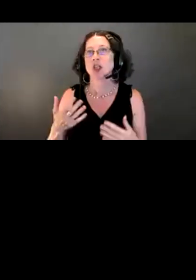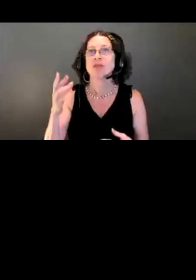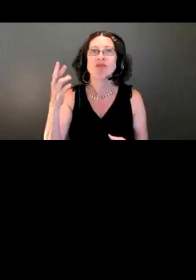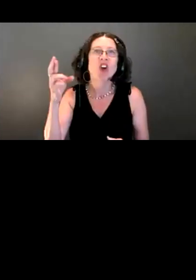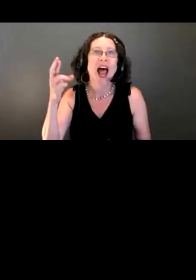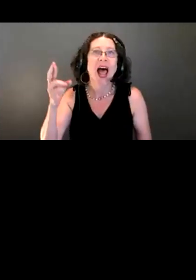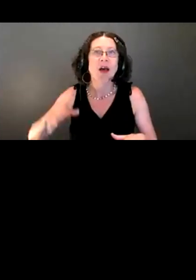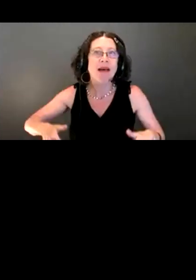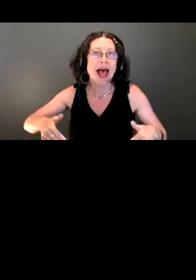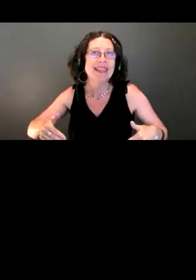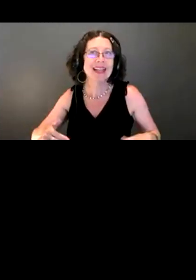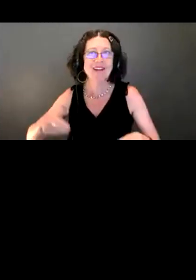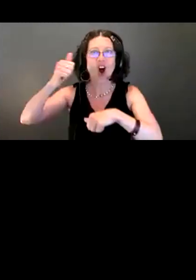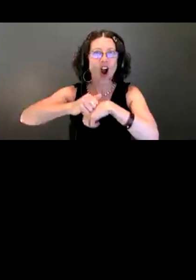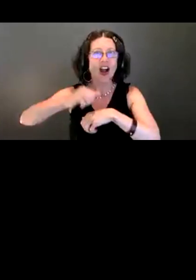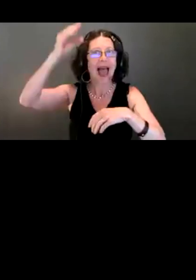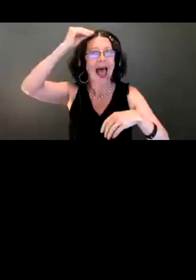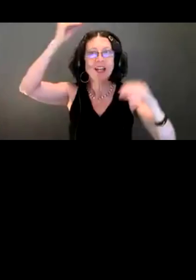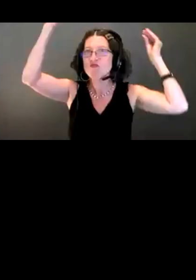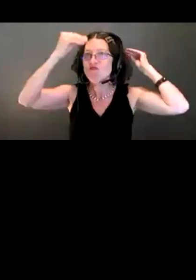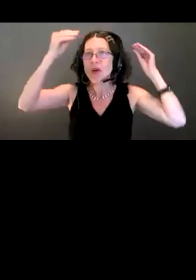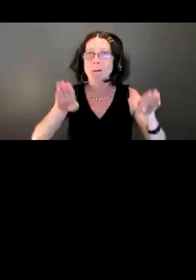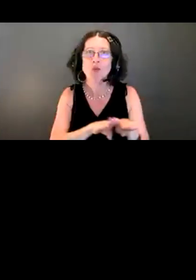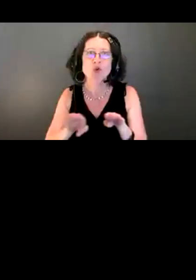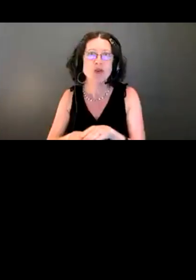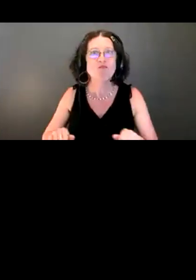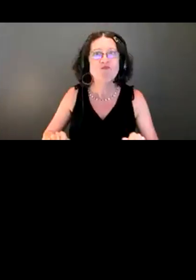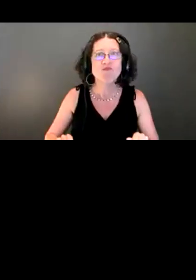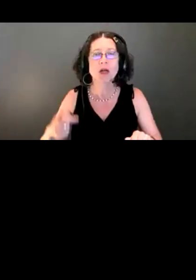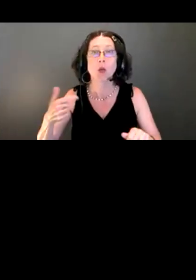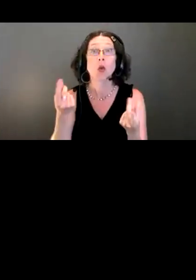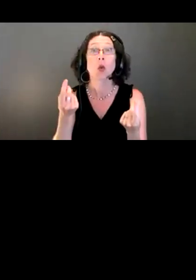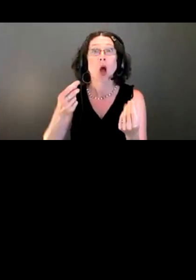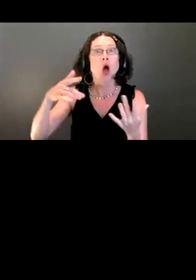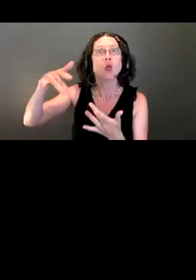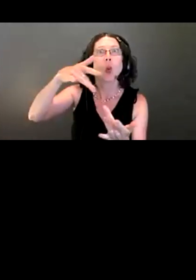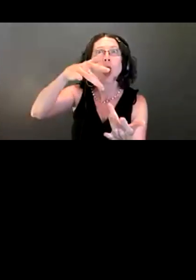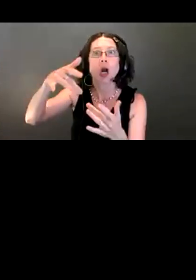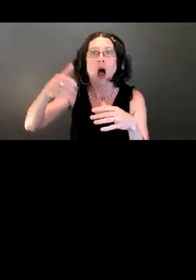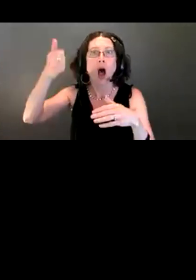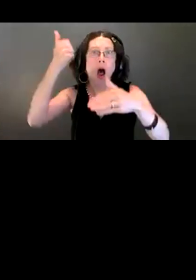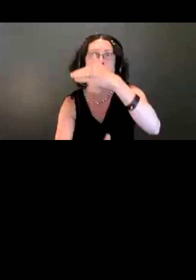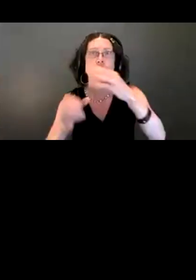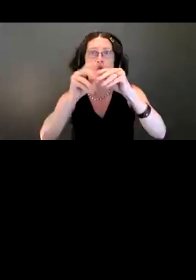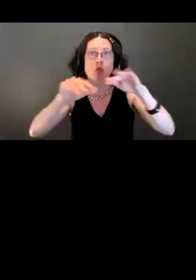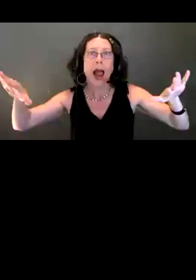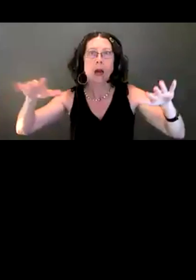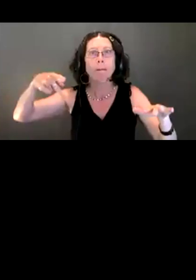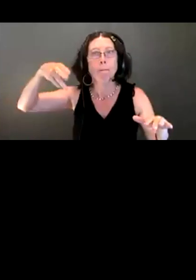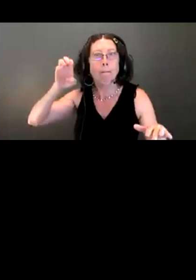We're giving a tour of an underground pump station to a community. This is one of the things I really like to do, kind of